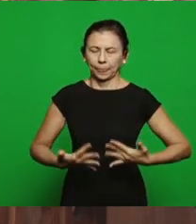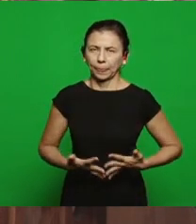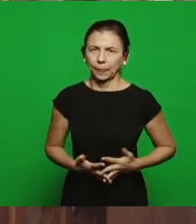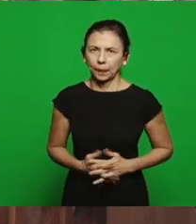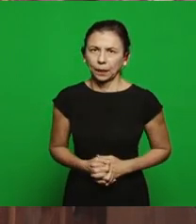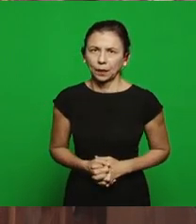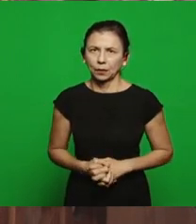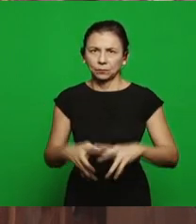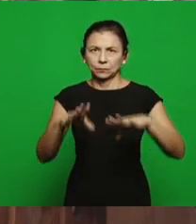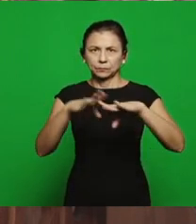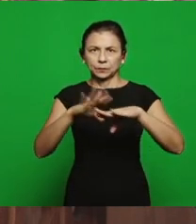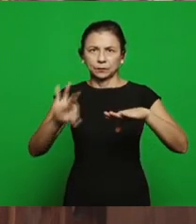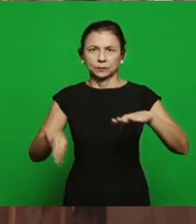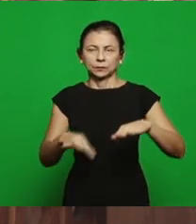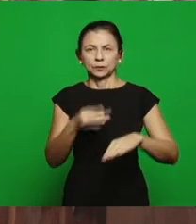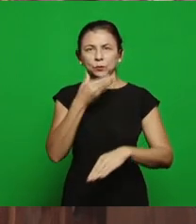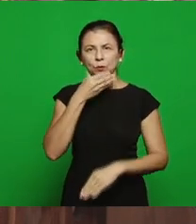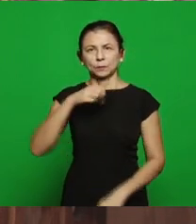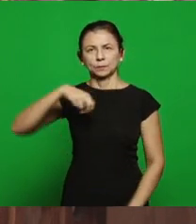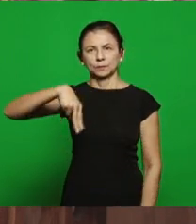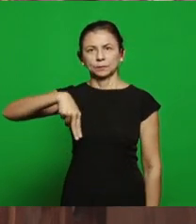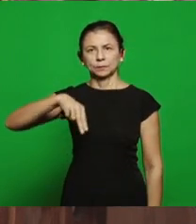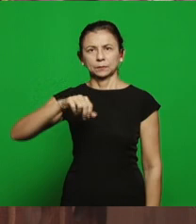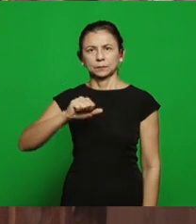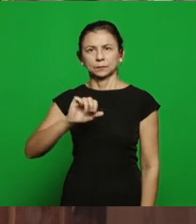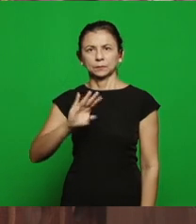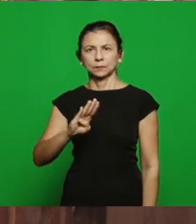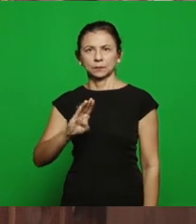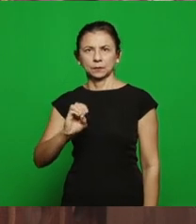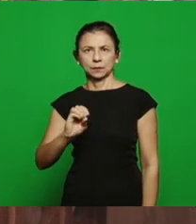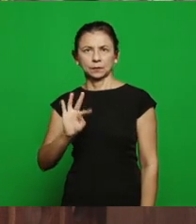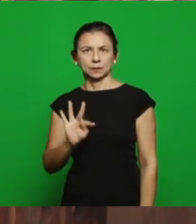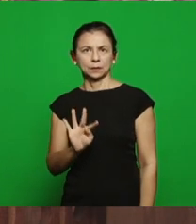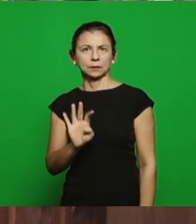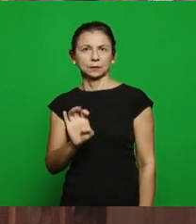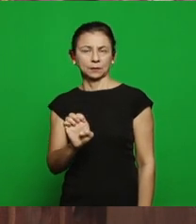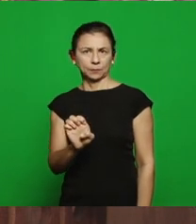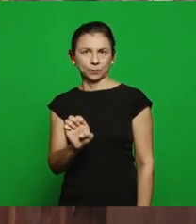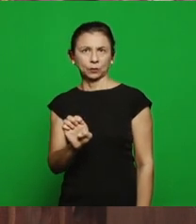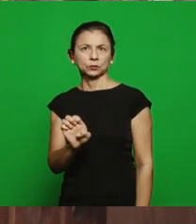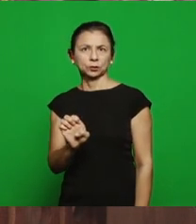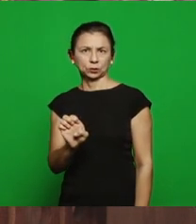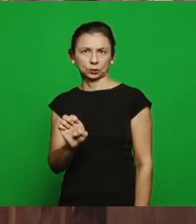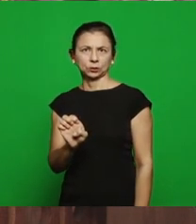vineyard of Naboth, when Jezebel is mentioned